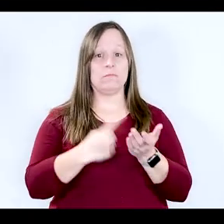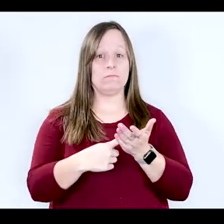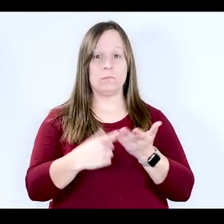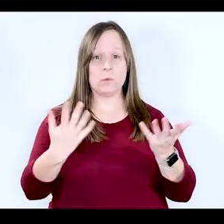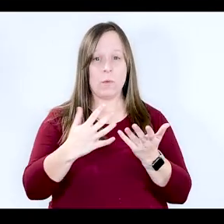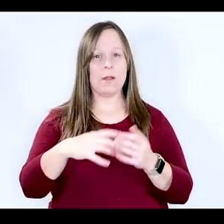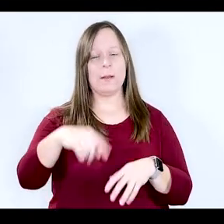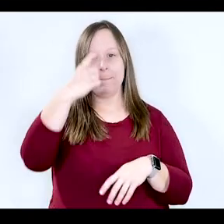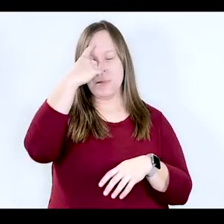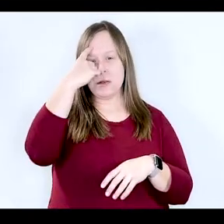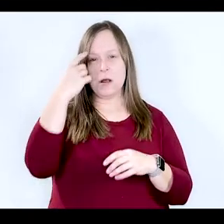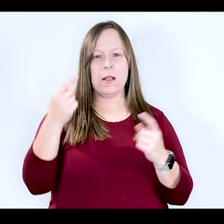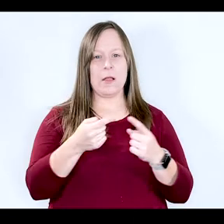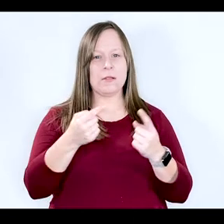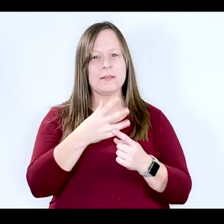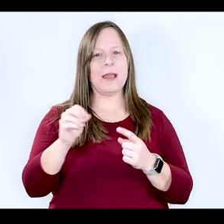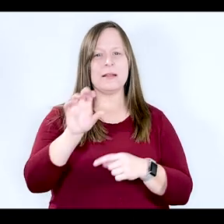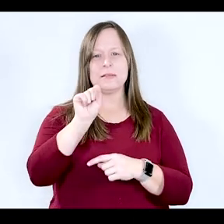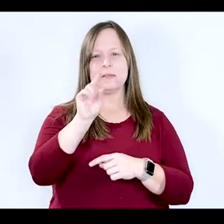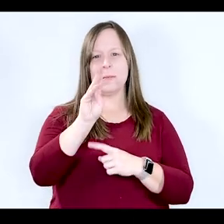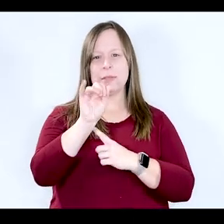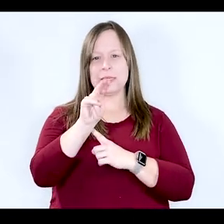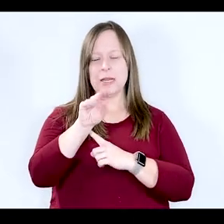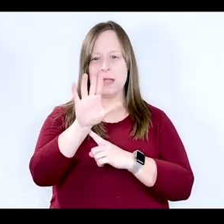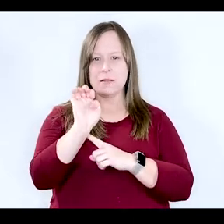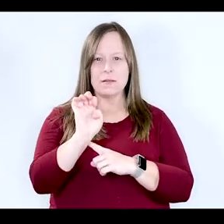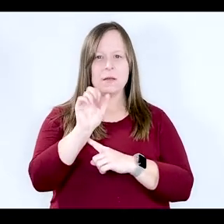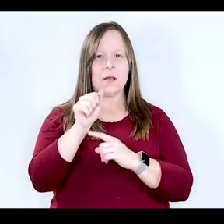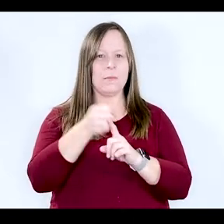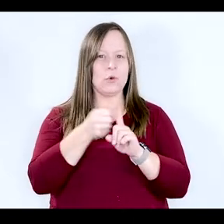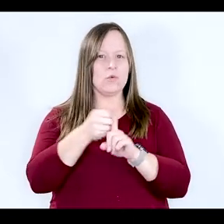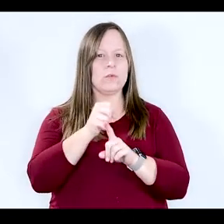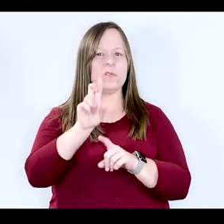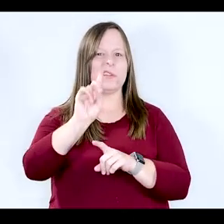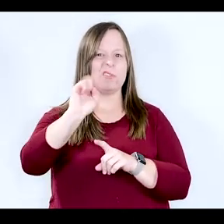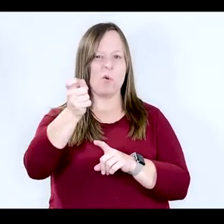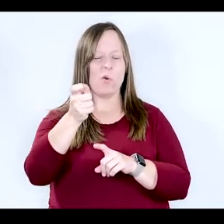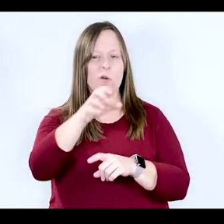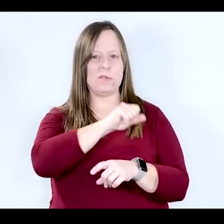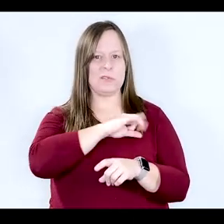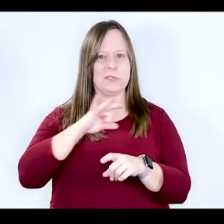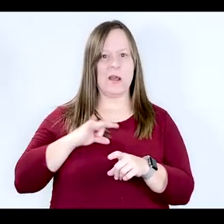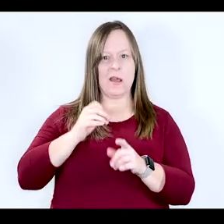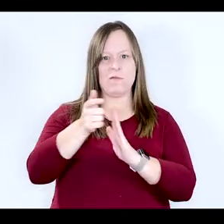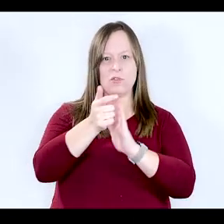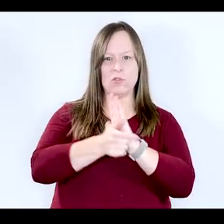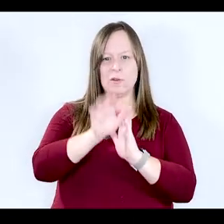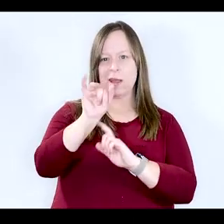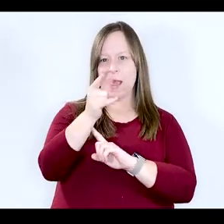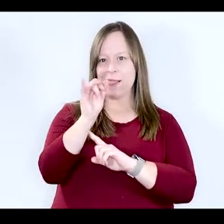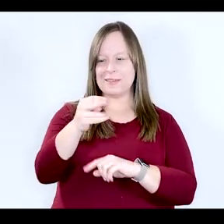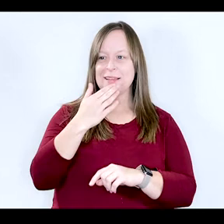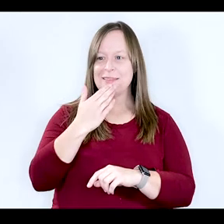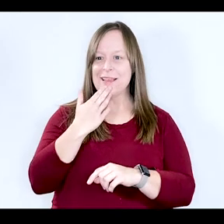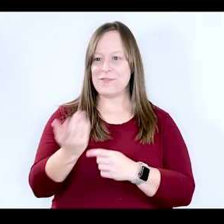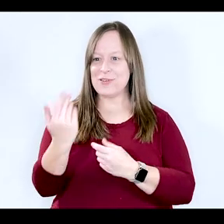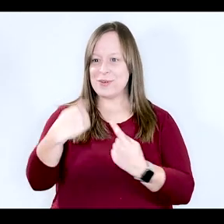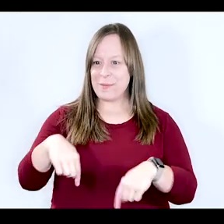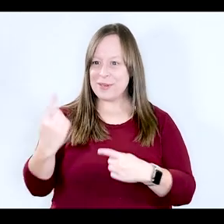will be discussing mental illness and substance use disorders with DRNY staff attorney, Alison Lynch. Alison, thank you for joining us today.